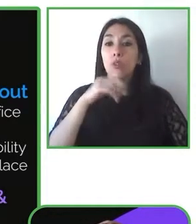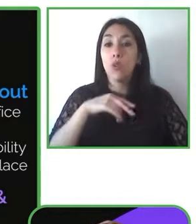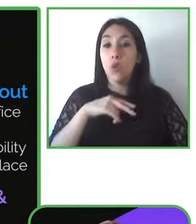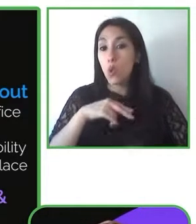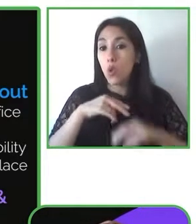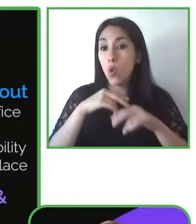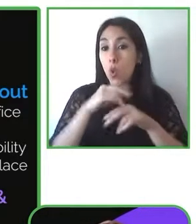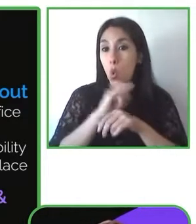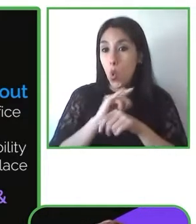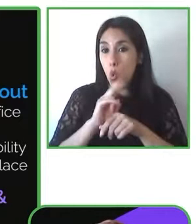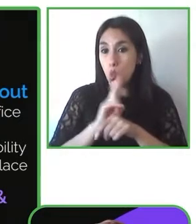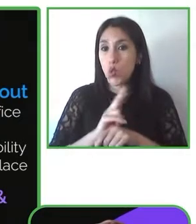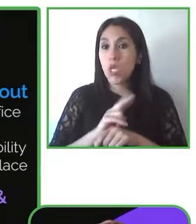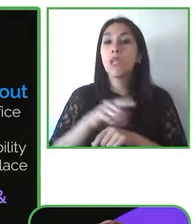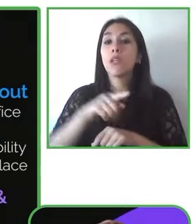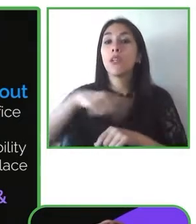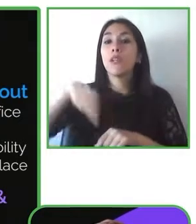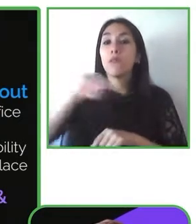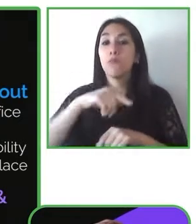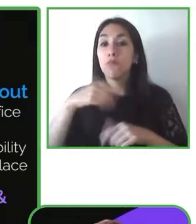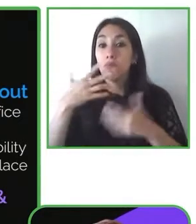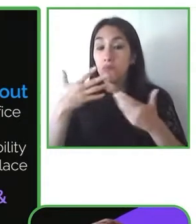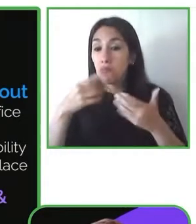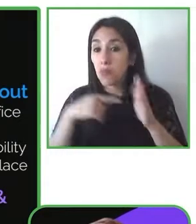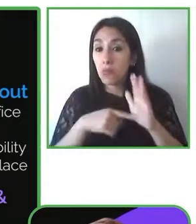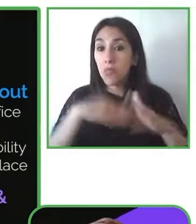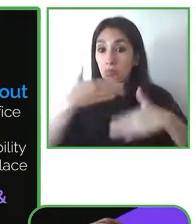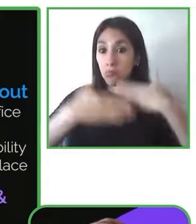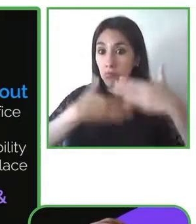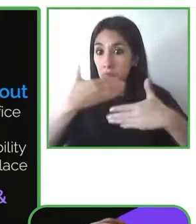training curricula for all our employees and an accessibility champion network